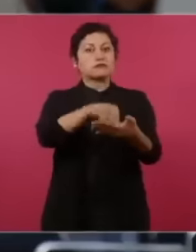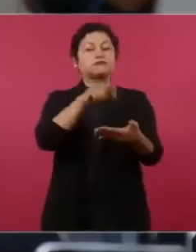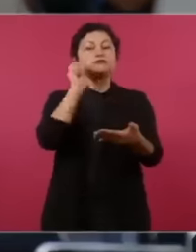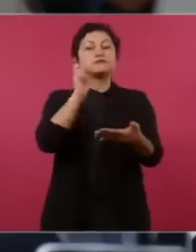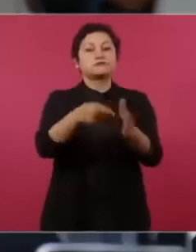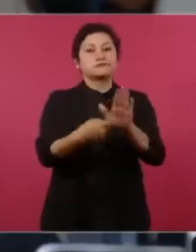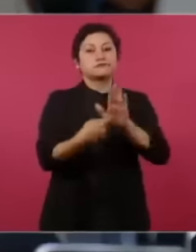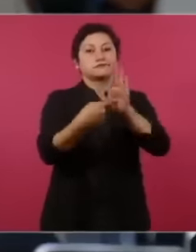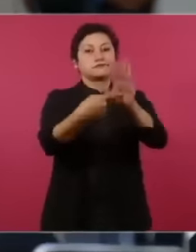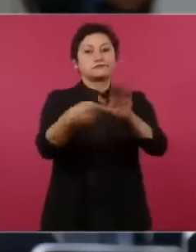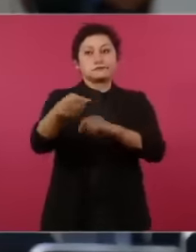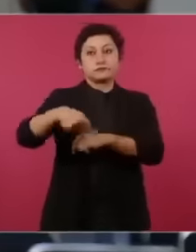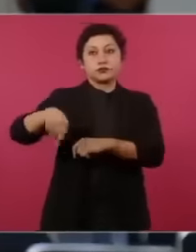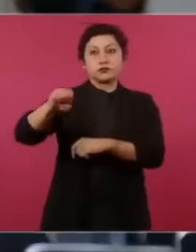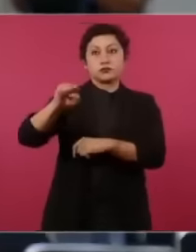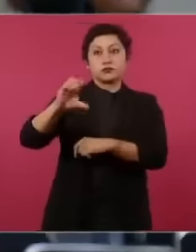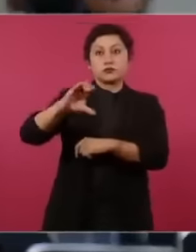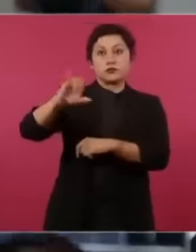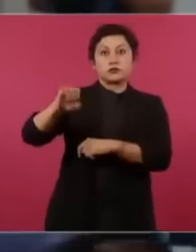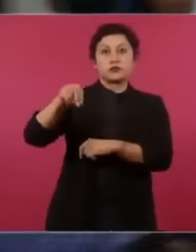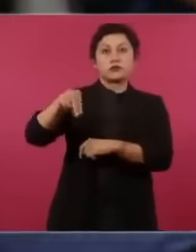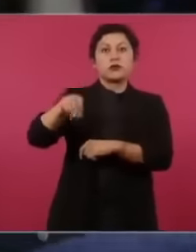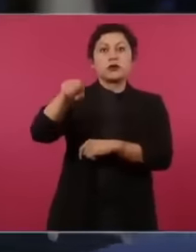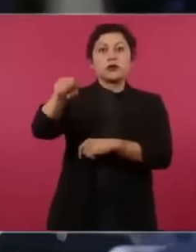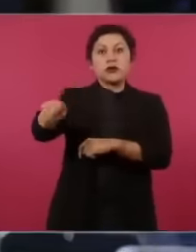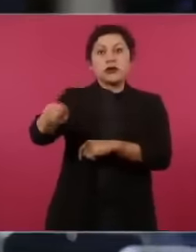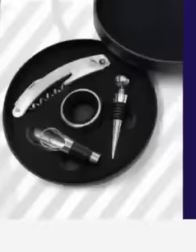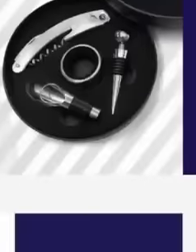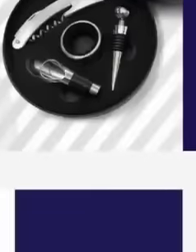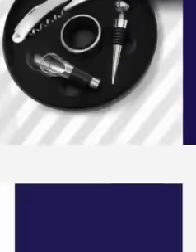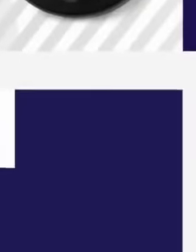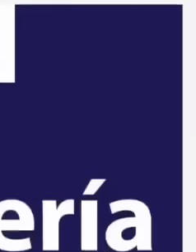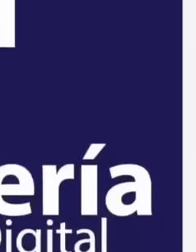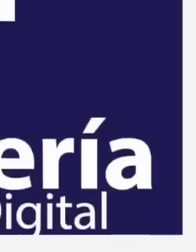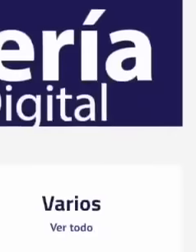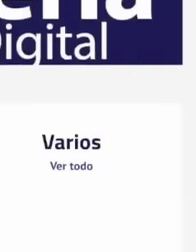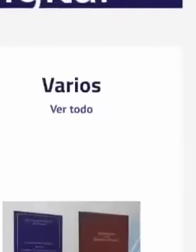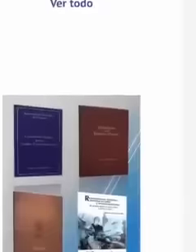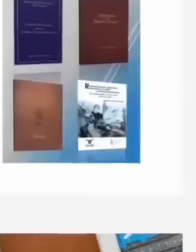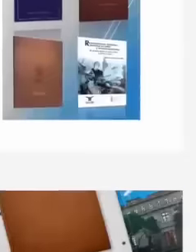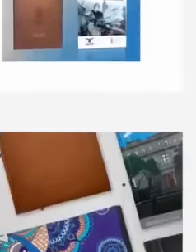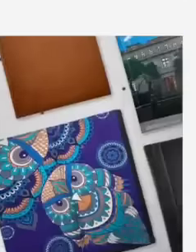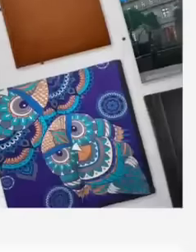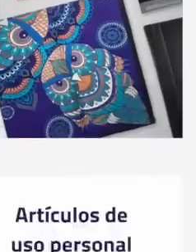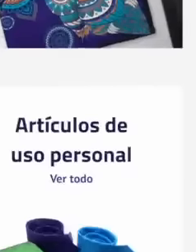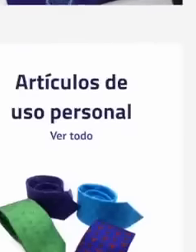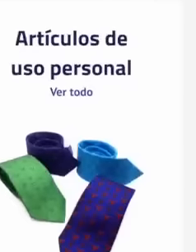sells items in a store as if it were a football team. Among the items sold